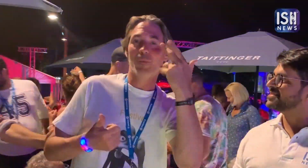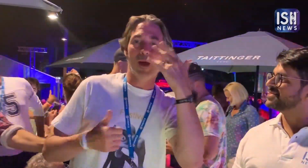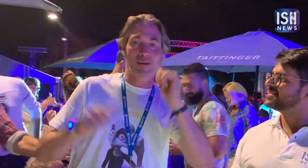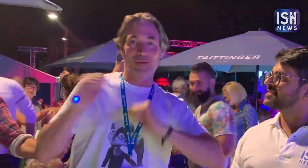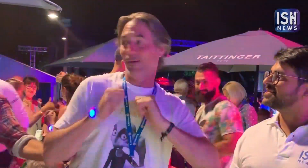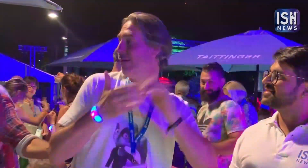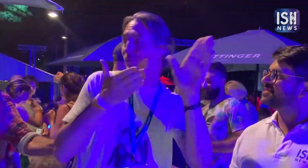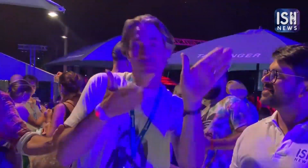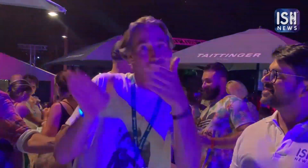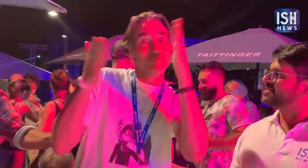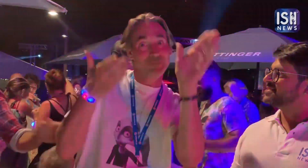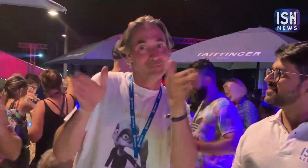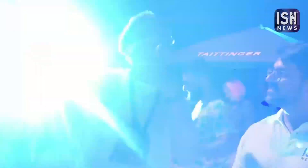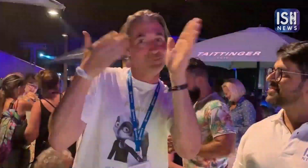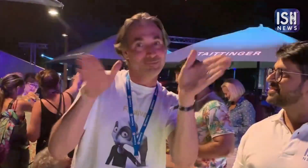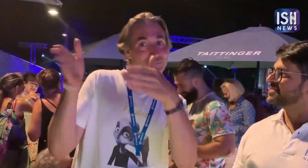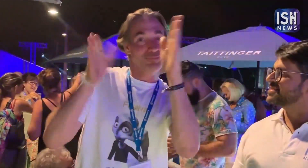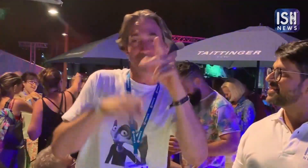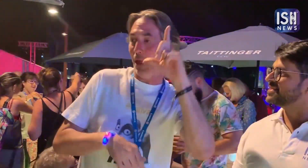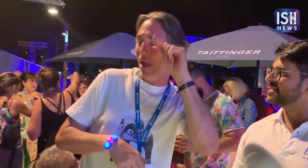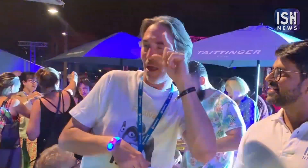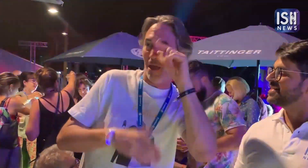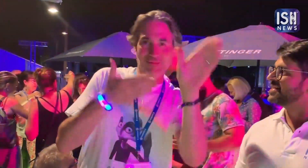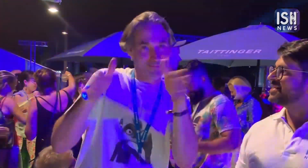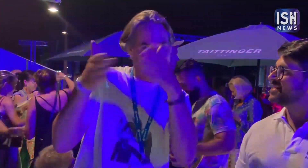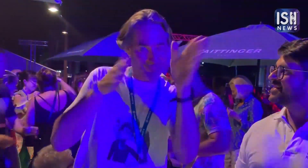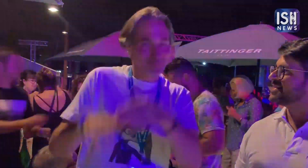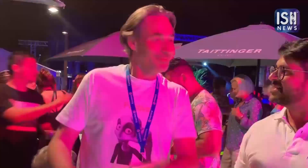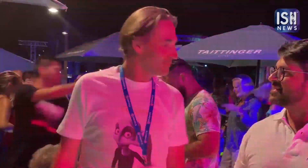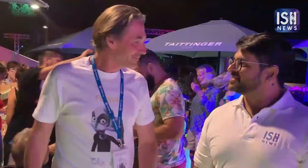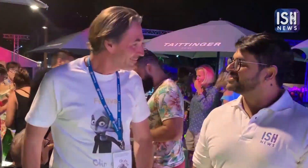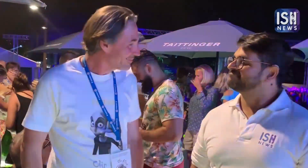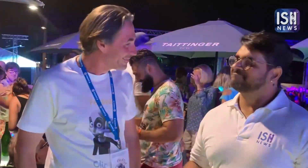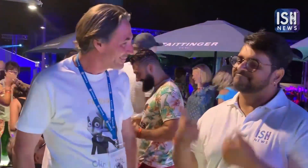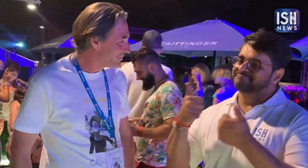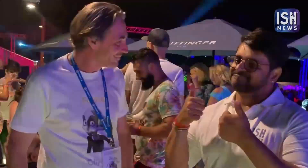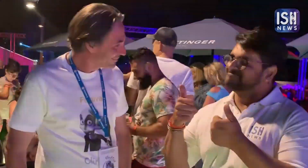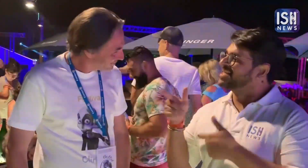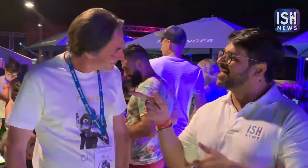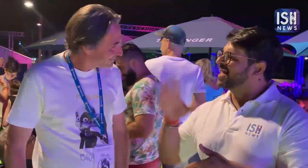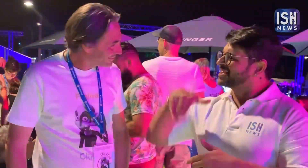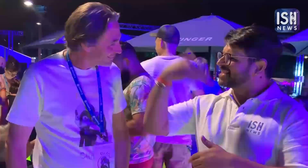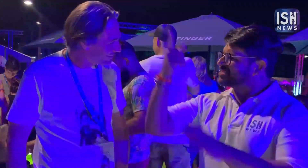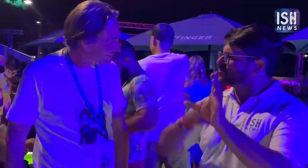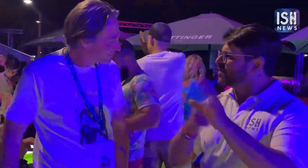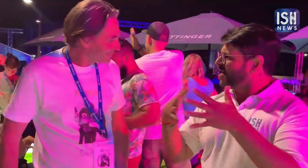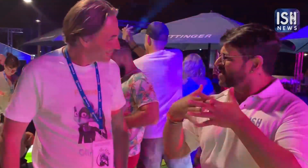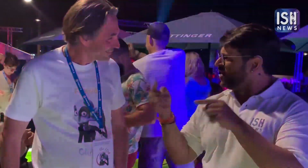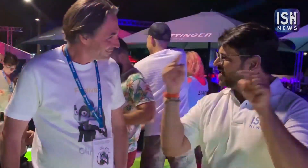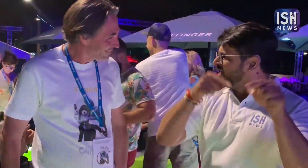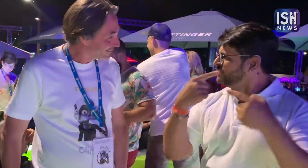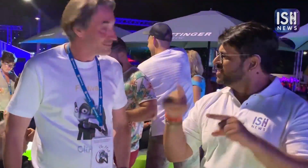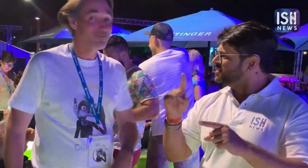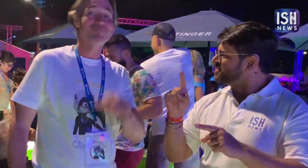Why? It is because performances keep taking place at the blink of an eye. That's great! Next year it will be held in the USA right?